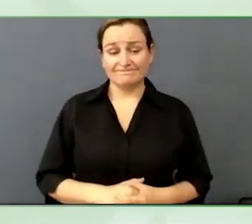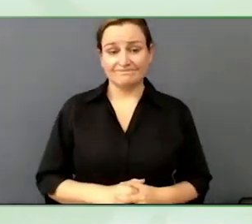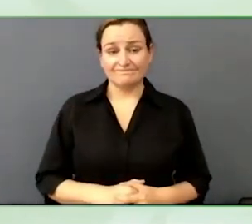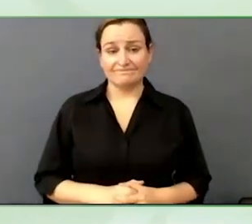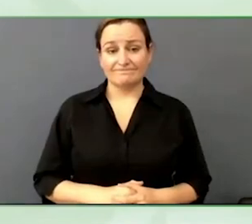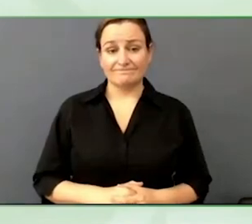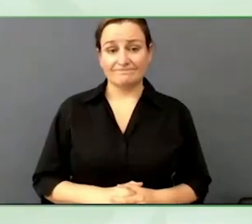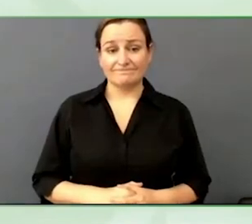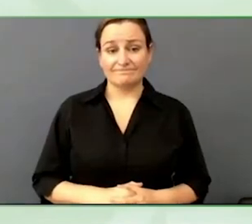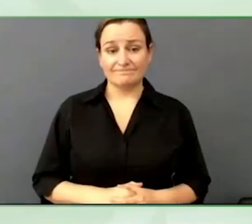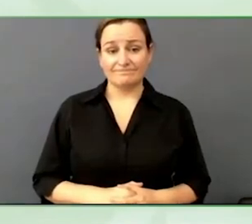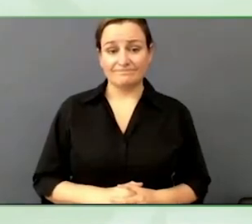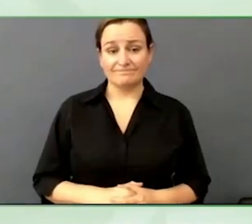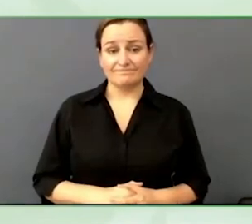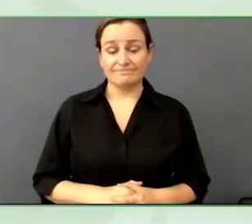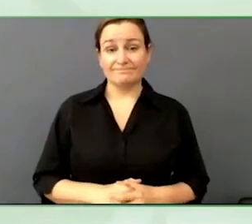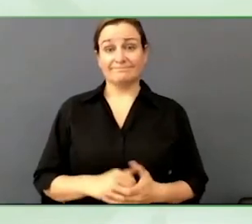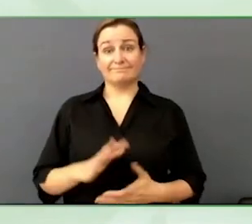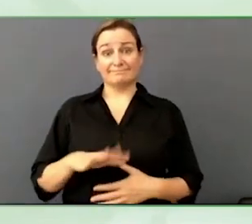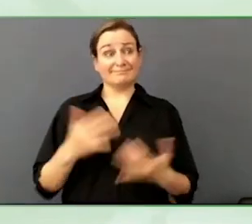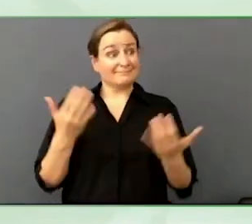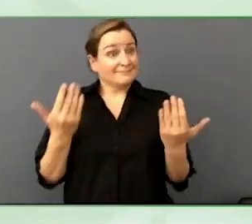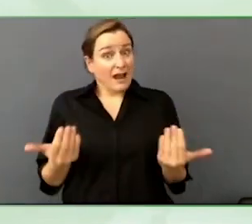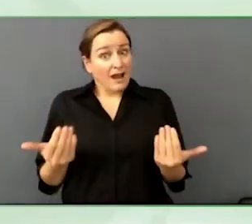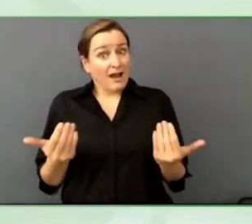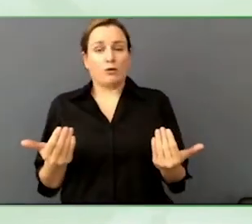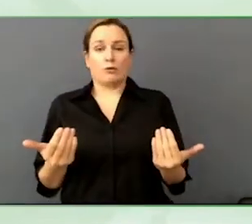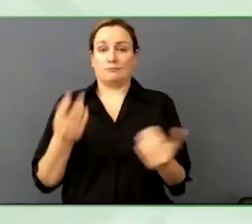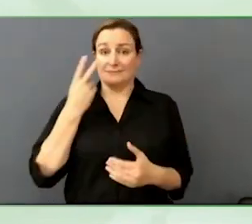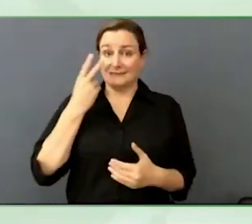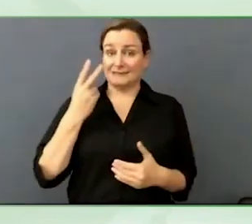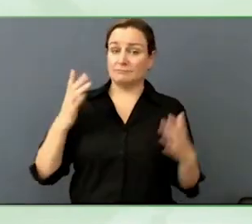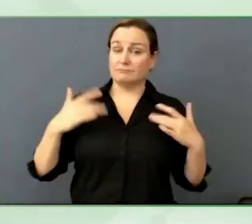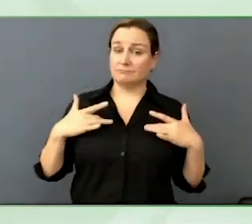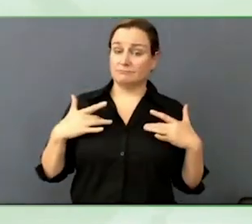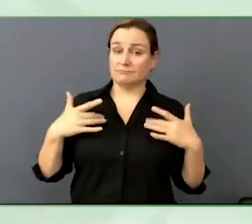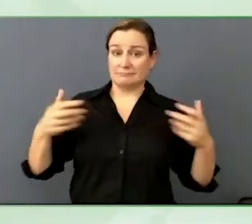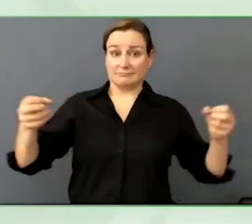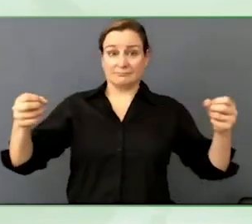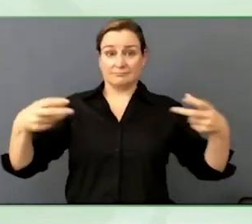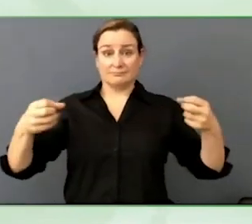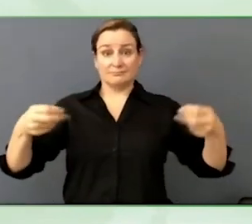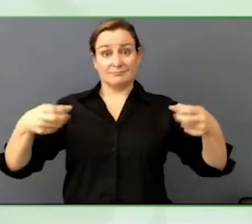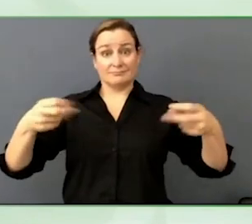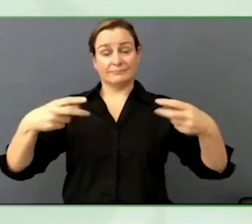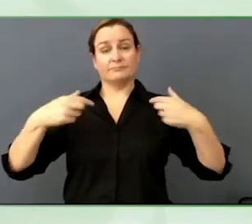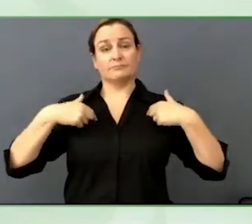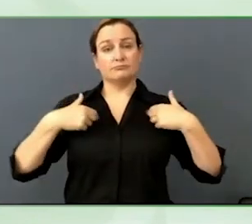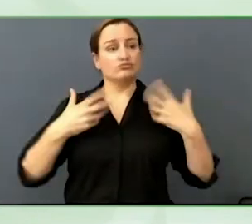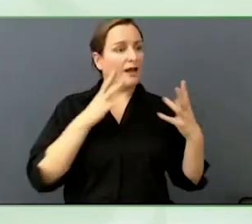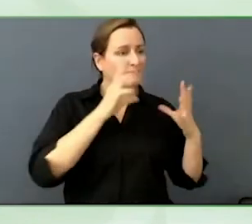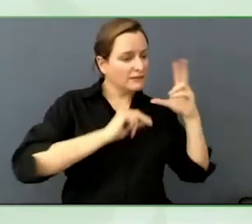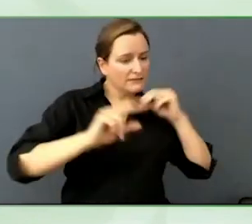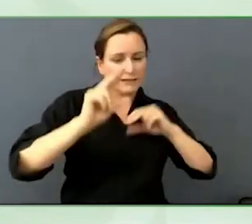captioners in the world to caption all of that content well.